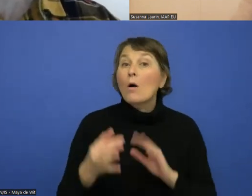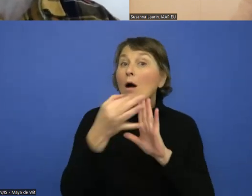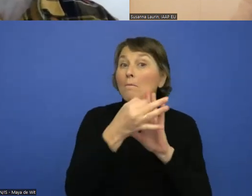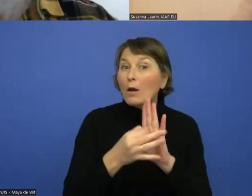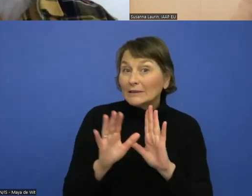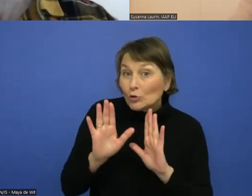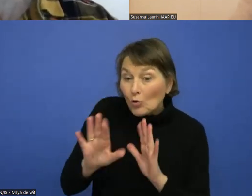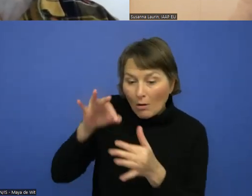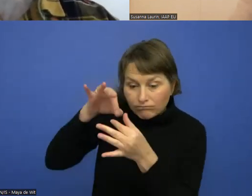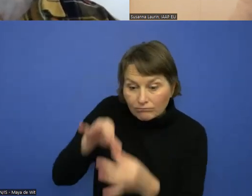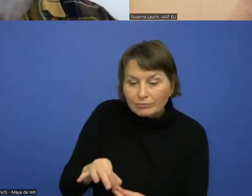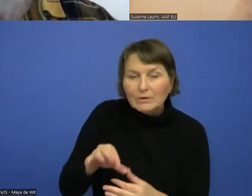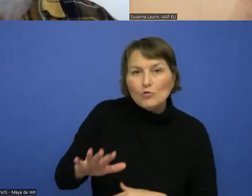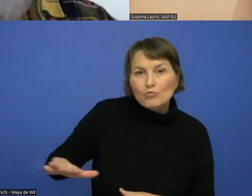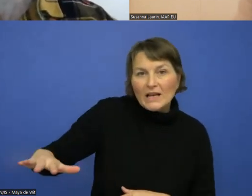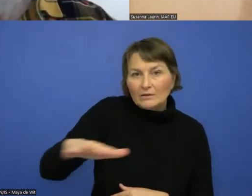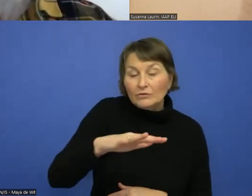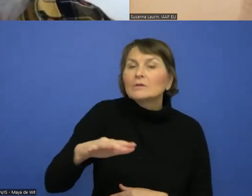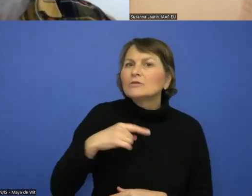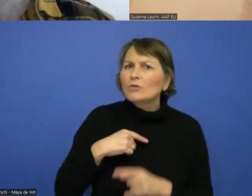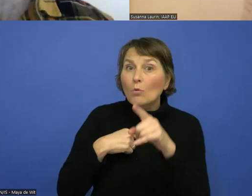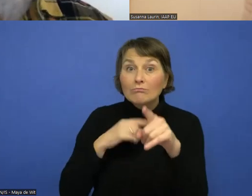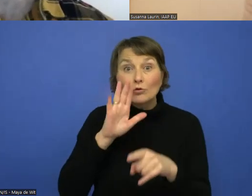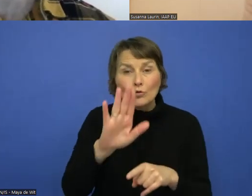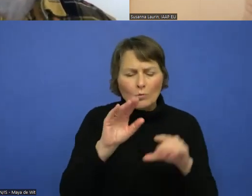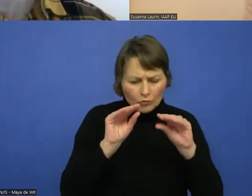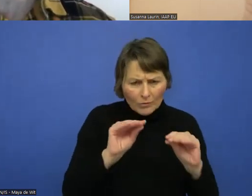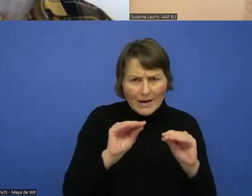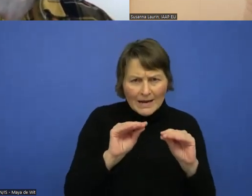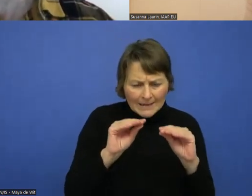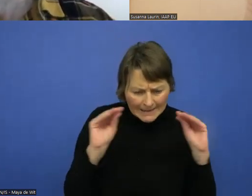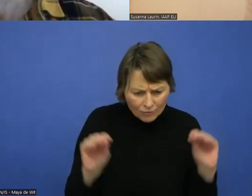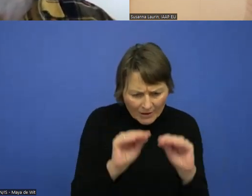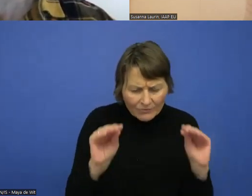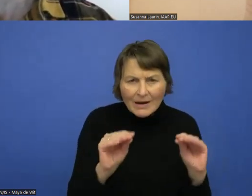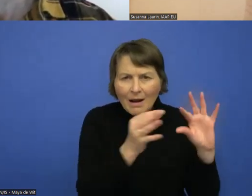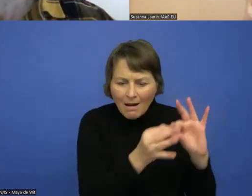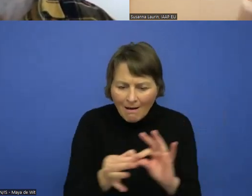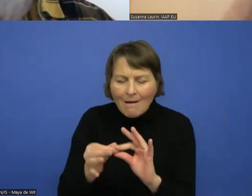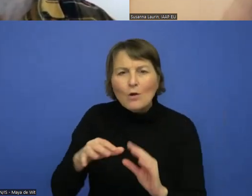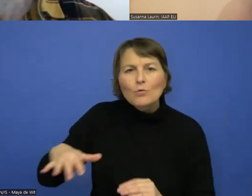And you have to adapt your courses so those are covered. We don't name those. That's true.